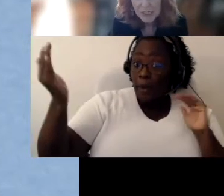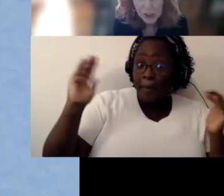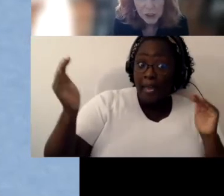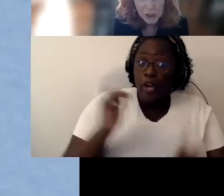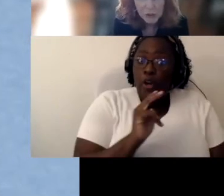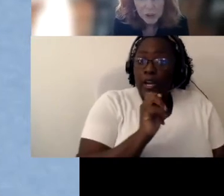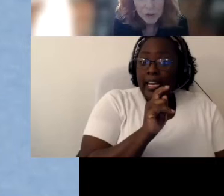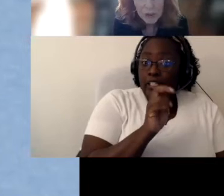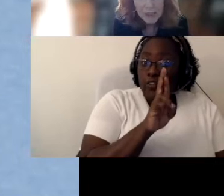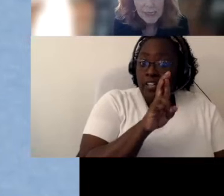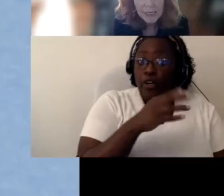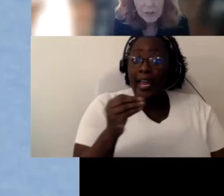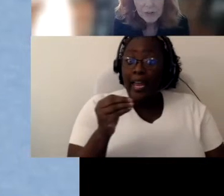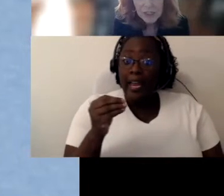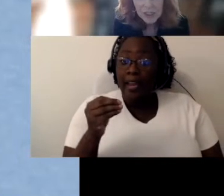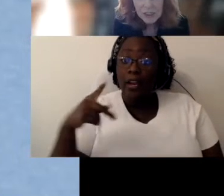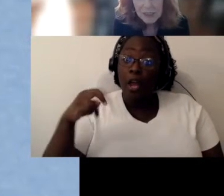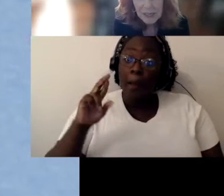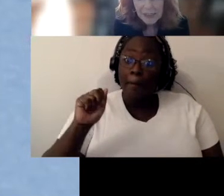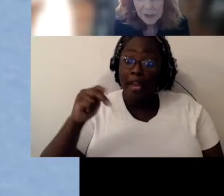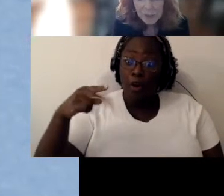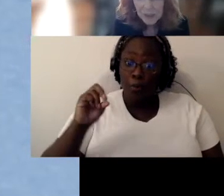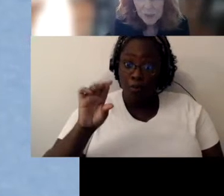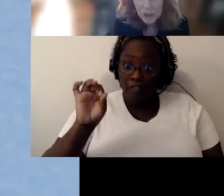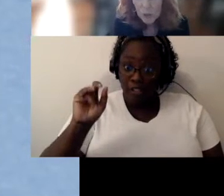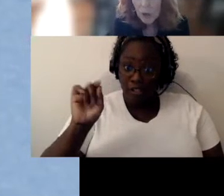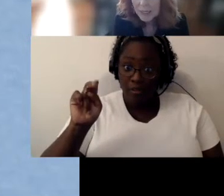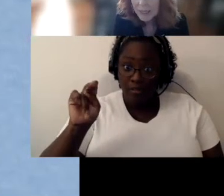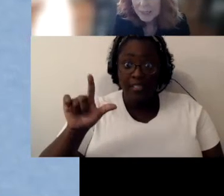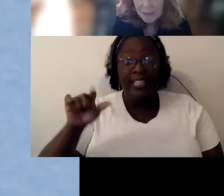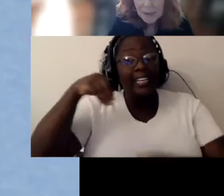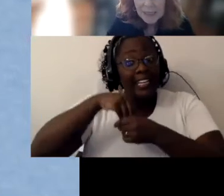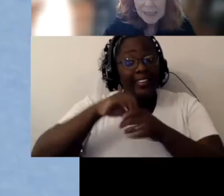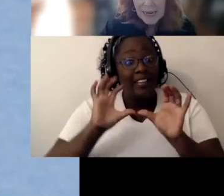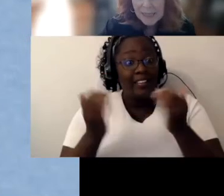I just showed you interveners in the classroom is one you want to get, because that is a